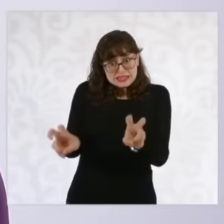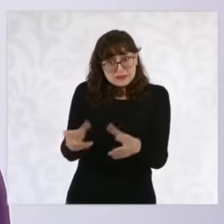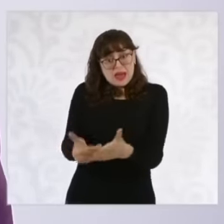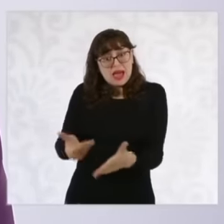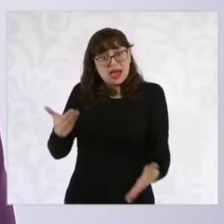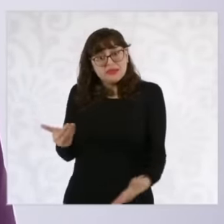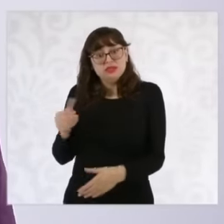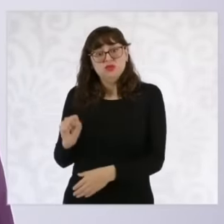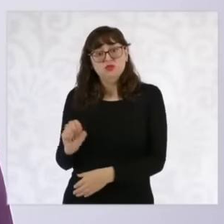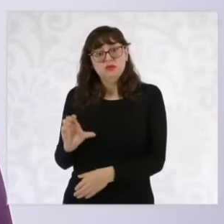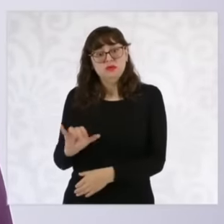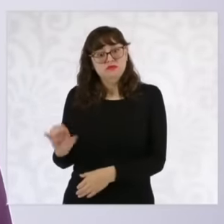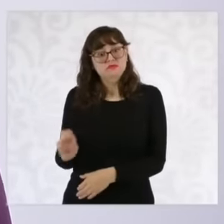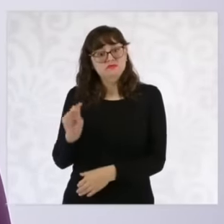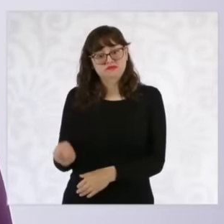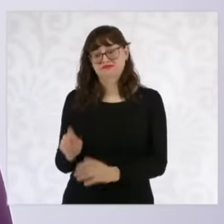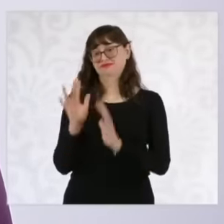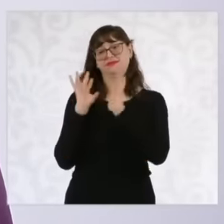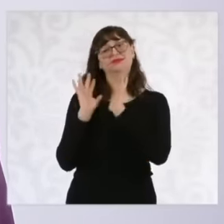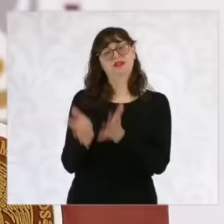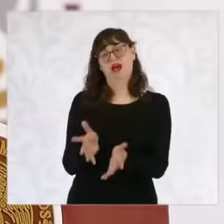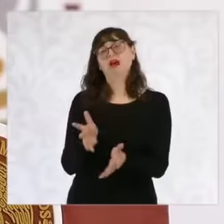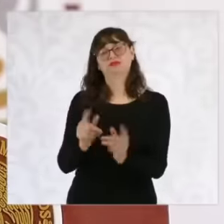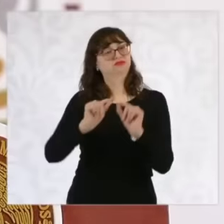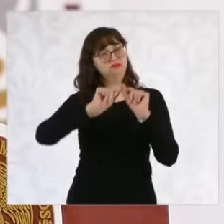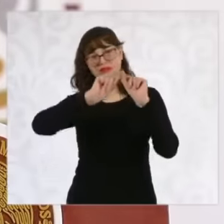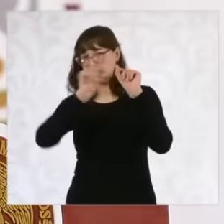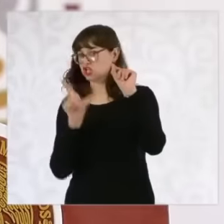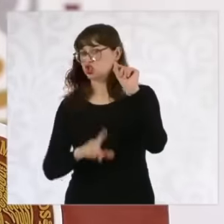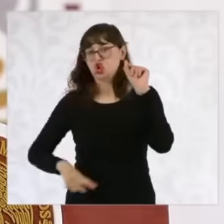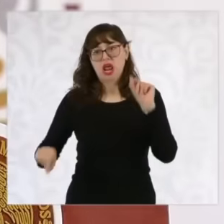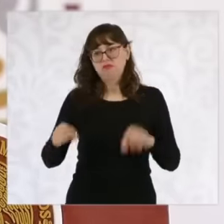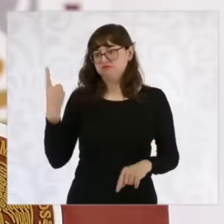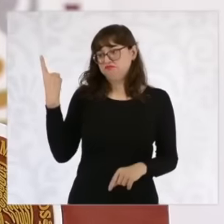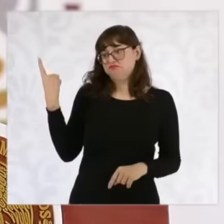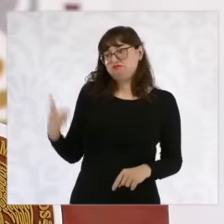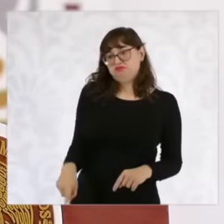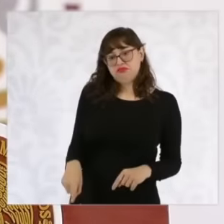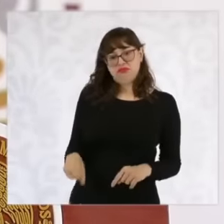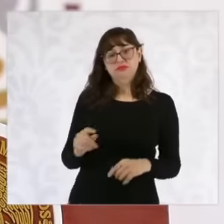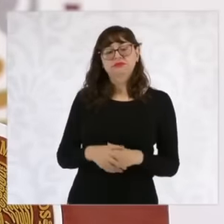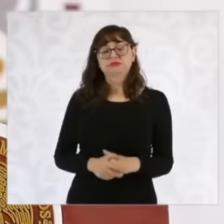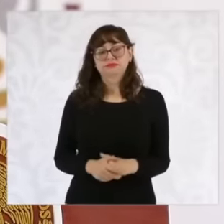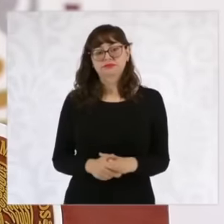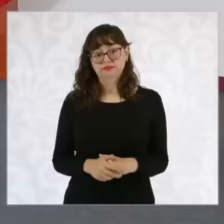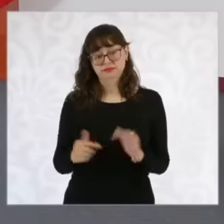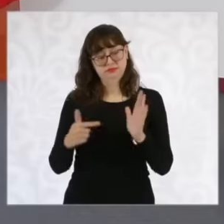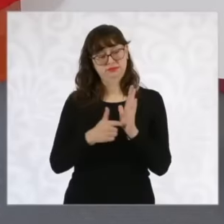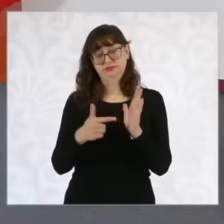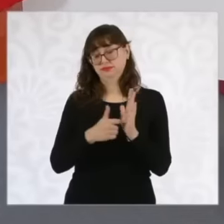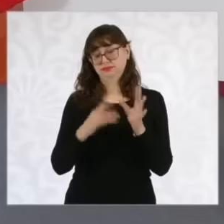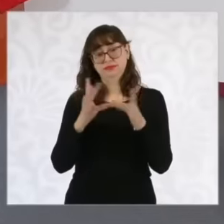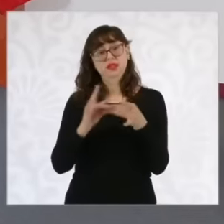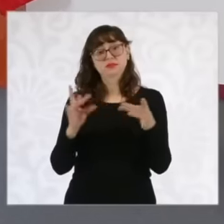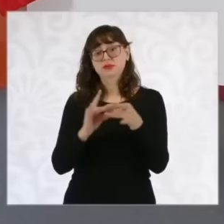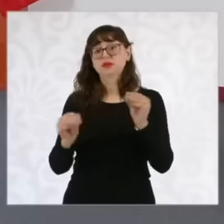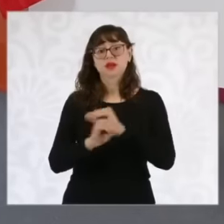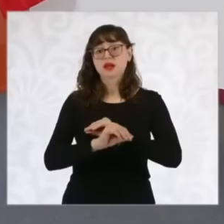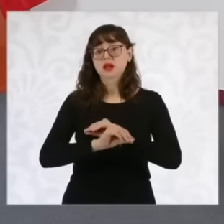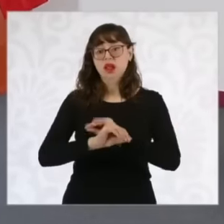a general rule for the entire country and there it is, well, the definition and each entity of the Republic,